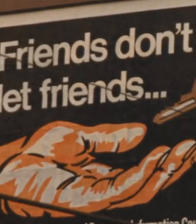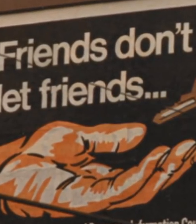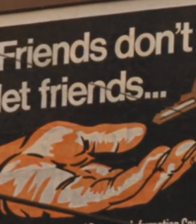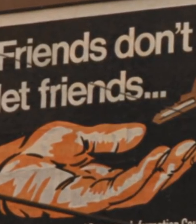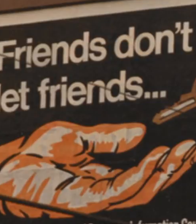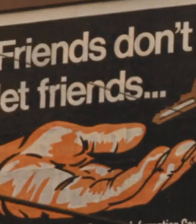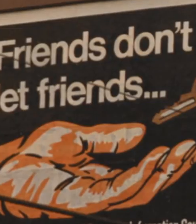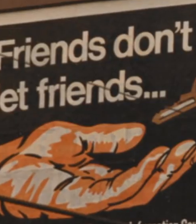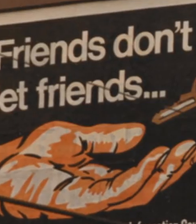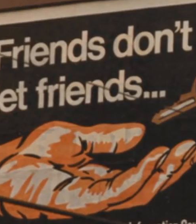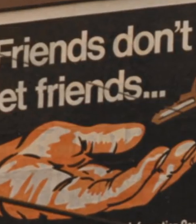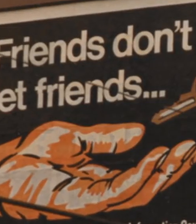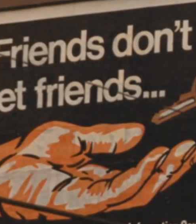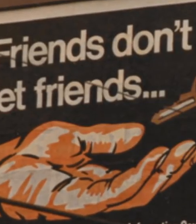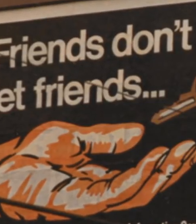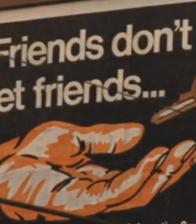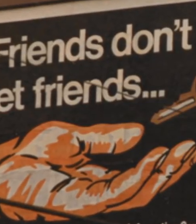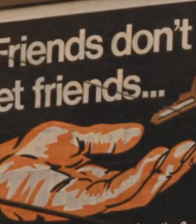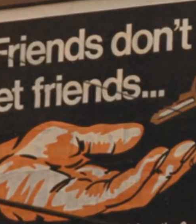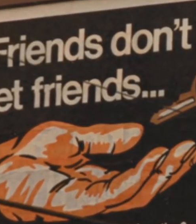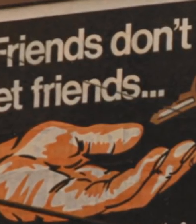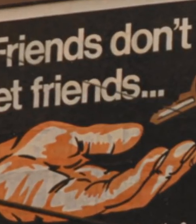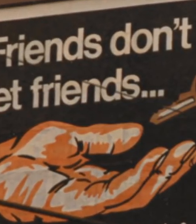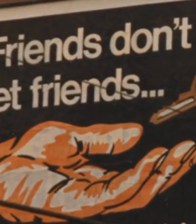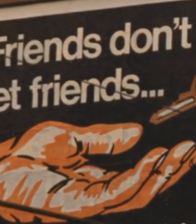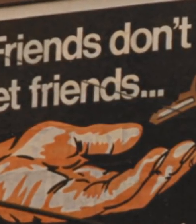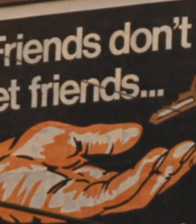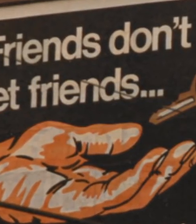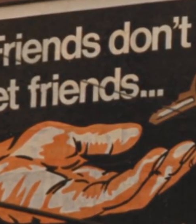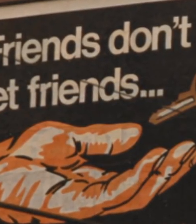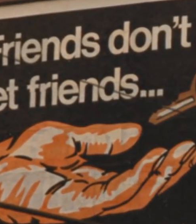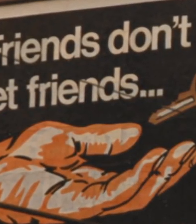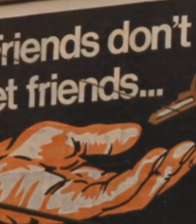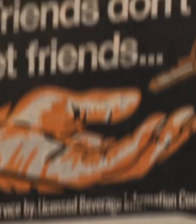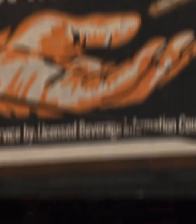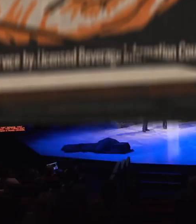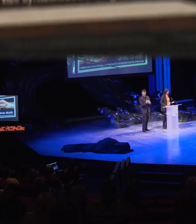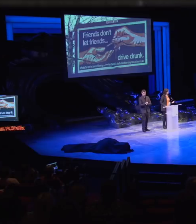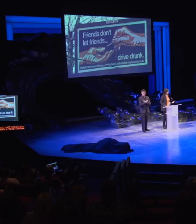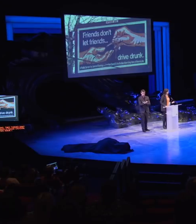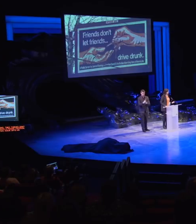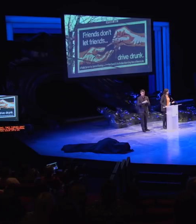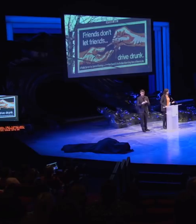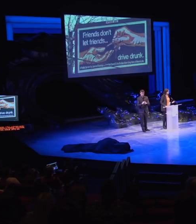they turned what had been a fringe criminal justice issue into an expression of friendship.